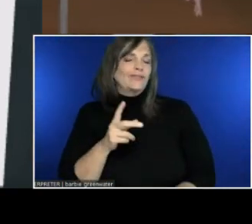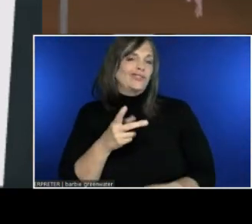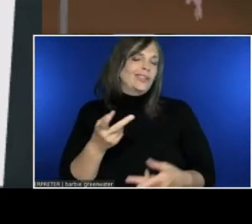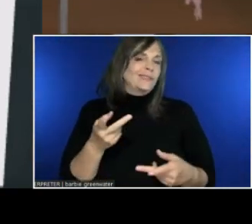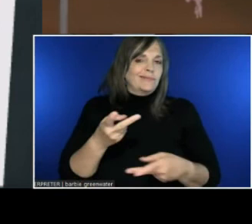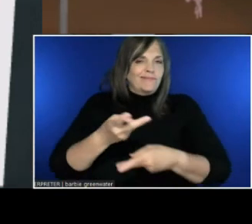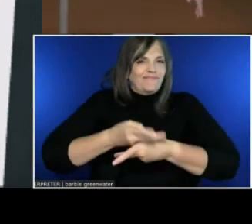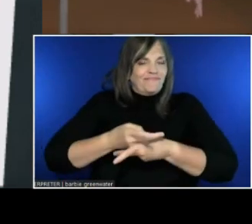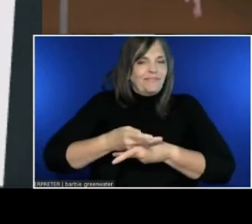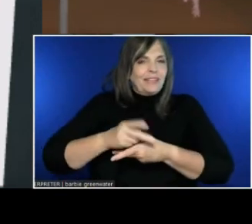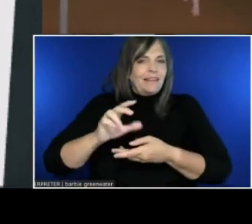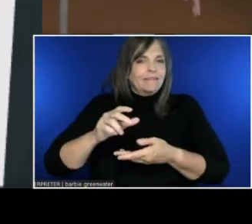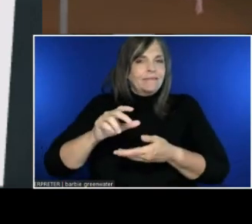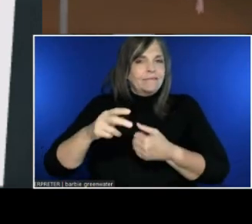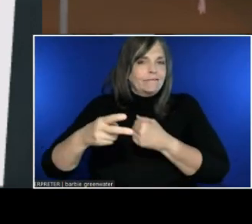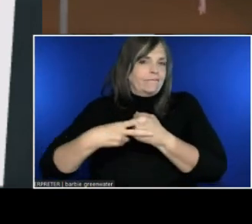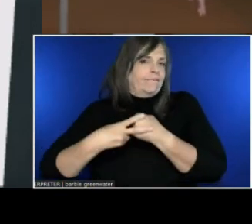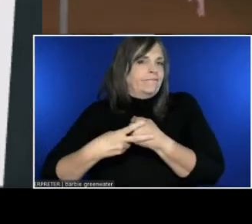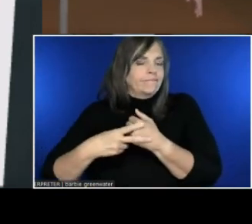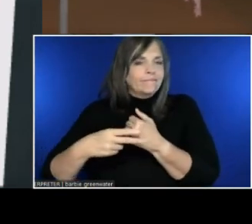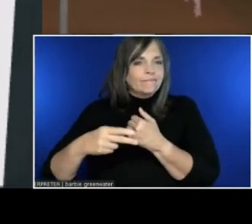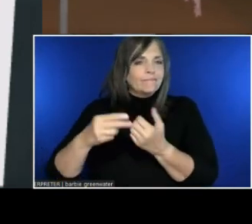Captions are currently translated into 8 languages.